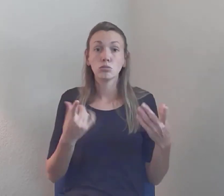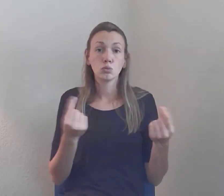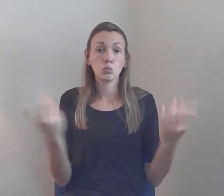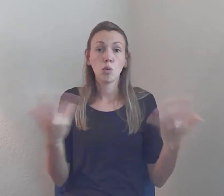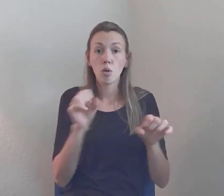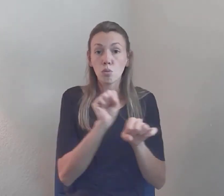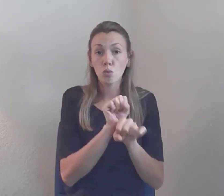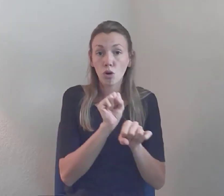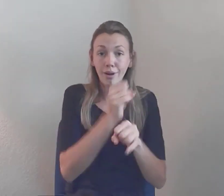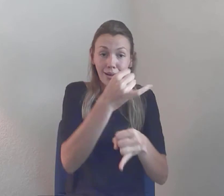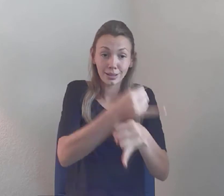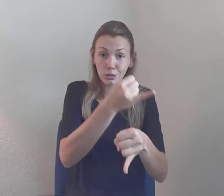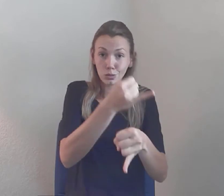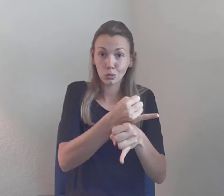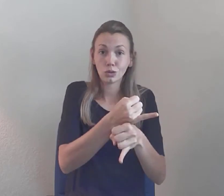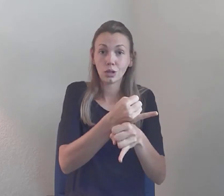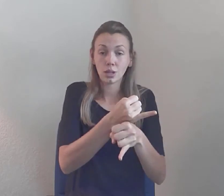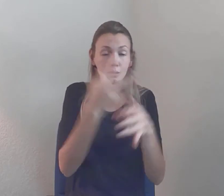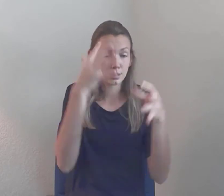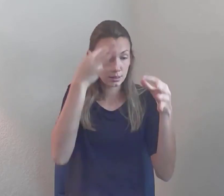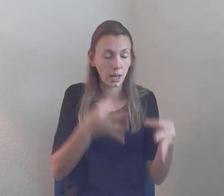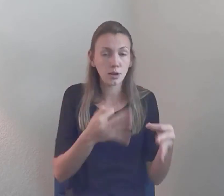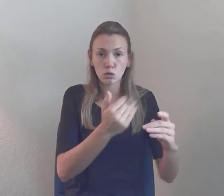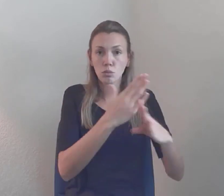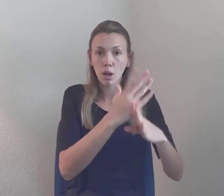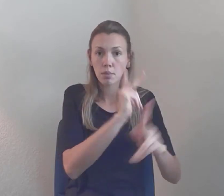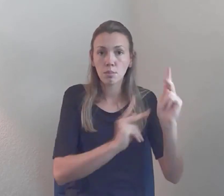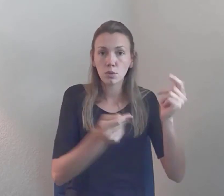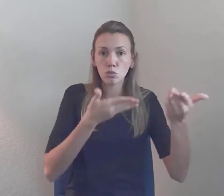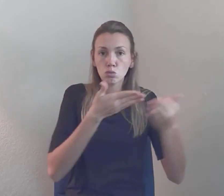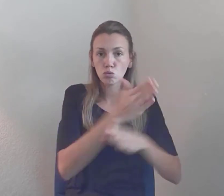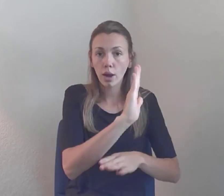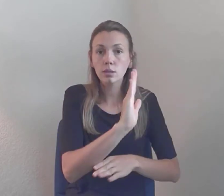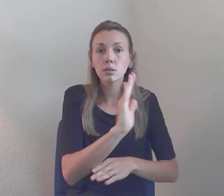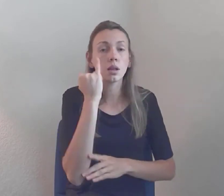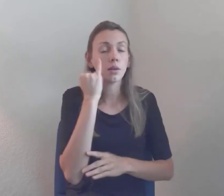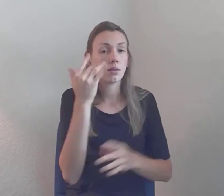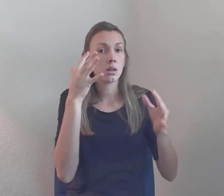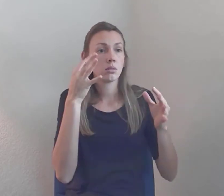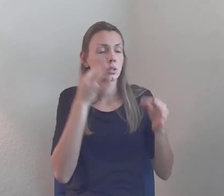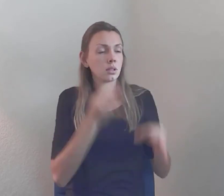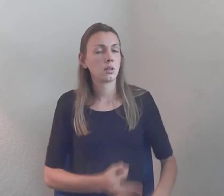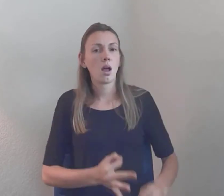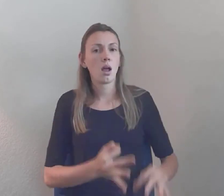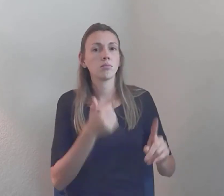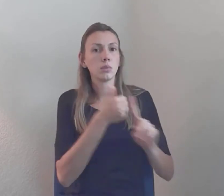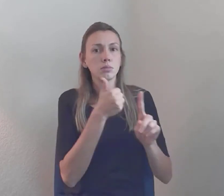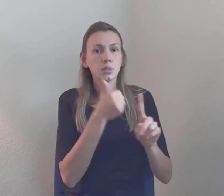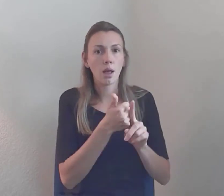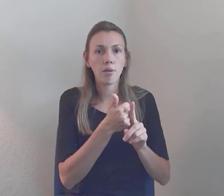Working to protect the rights of people who are not guilty for reason of insanity, to create integrated, accessible housing cooperatives